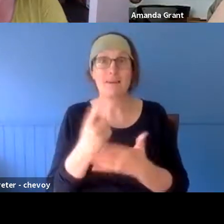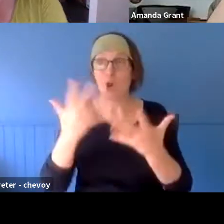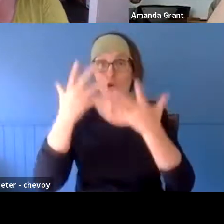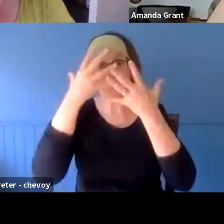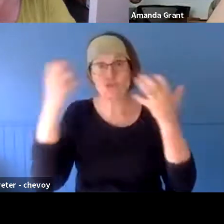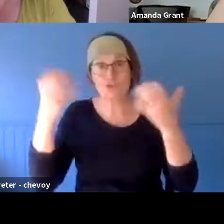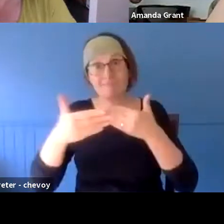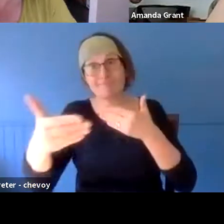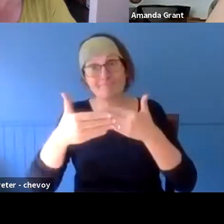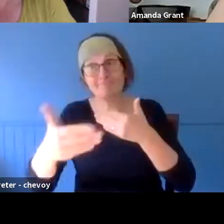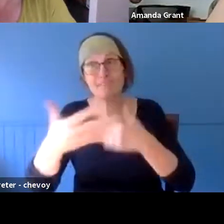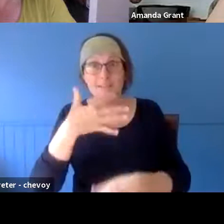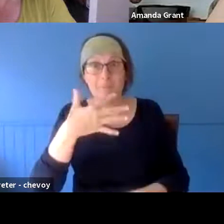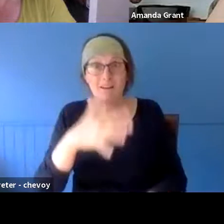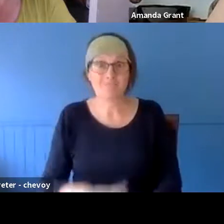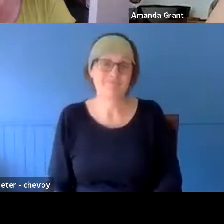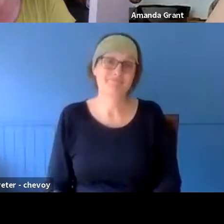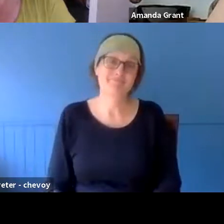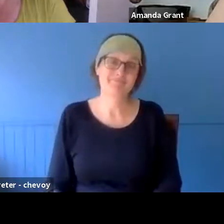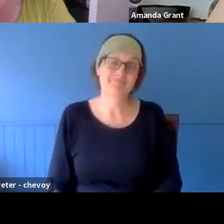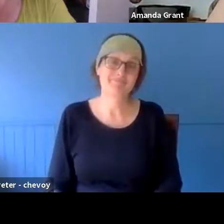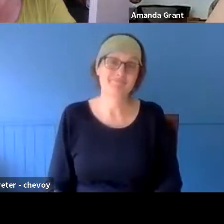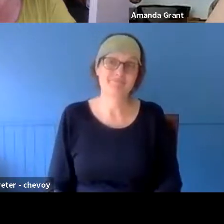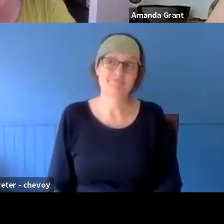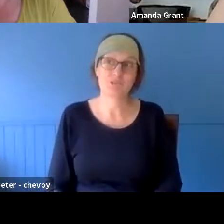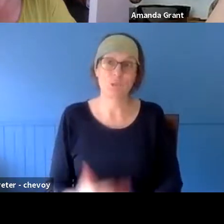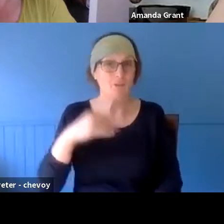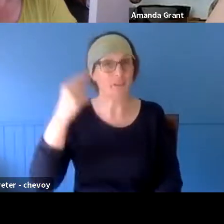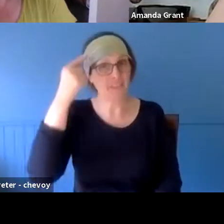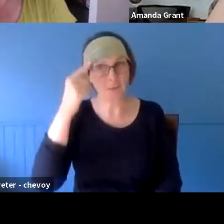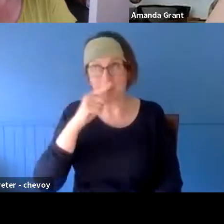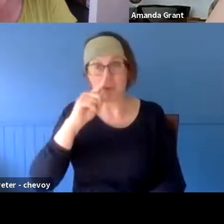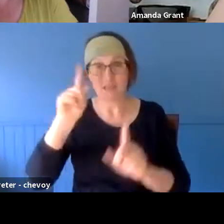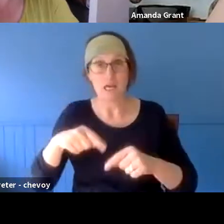conscious of over the next few months. And even after the